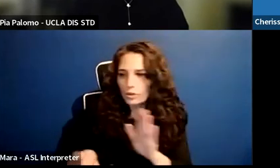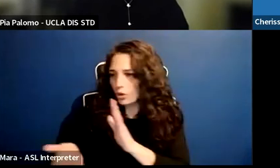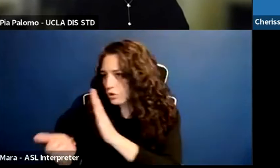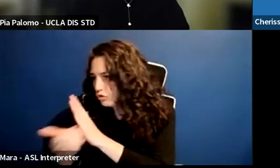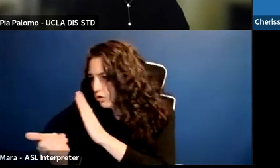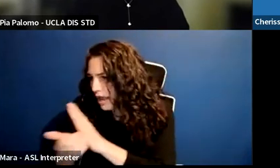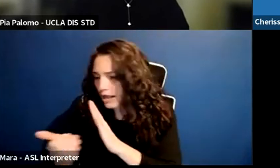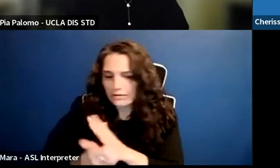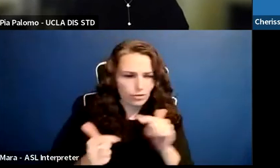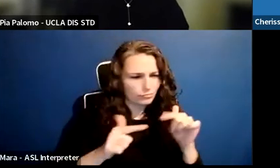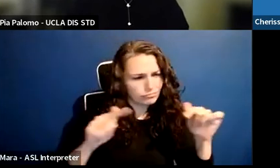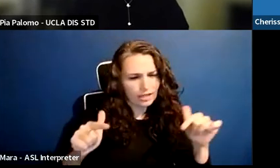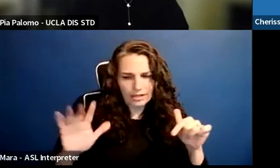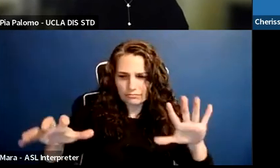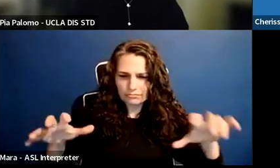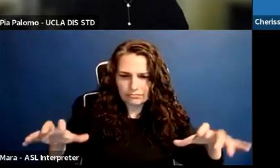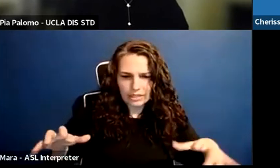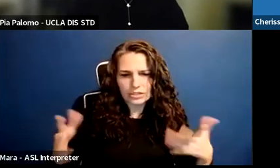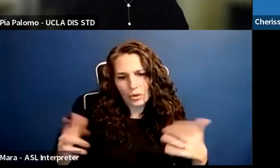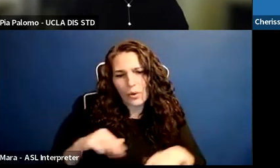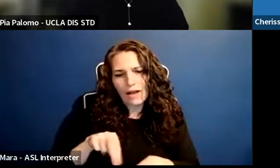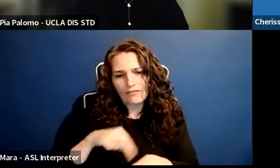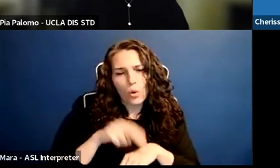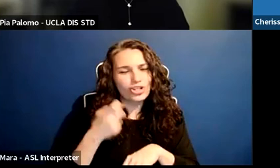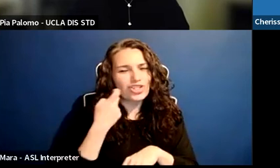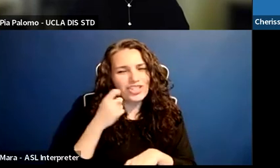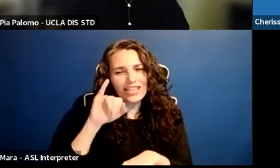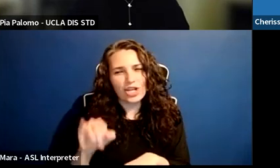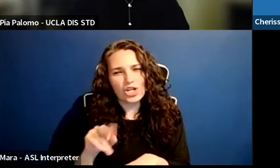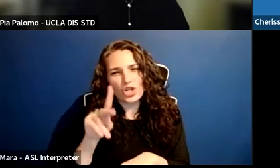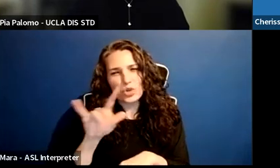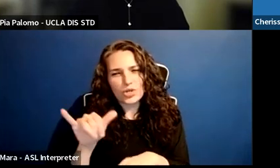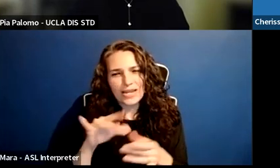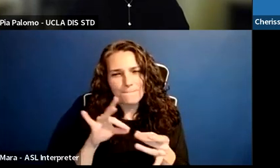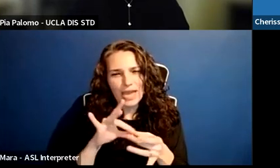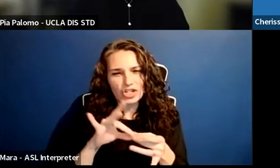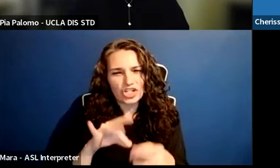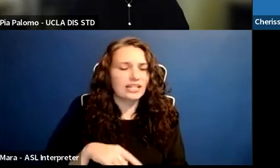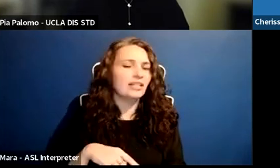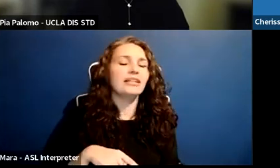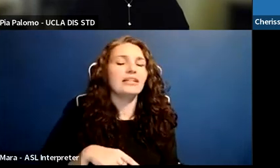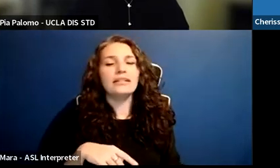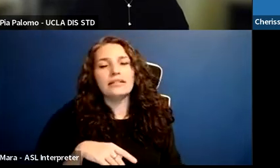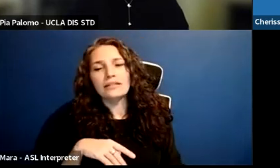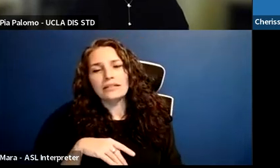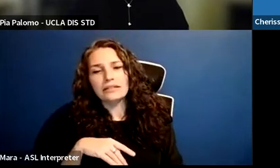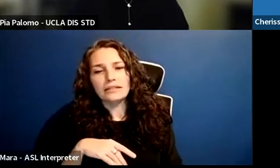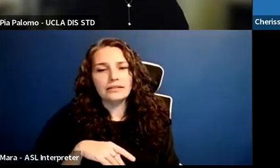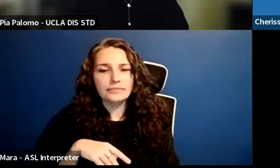There are, of course, as Judy was saying, you know, there are complaints that you can file. There are processes.